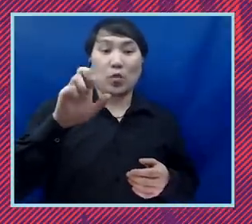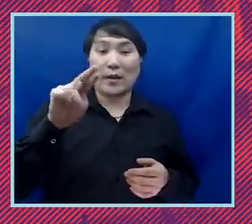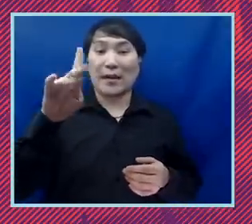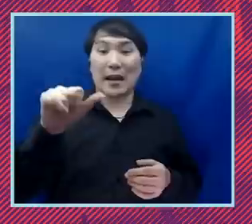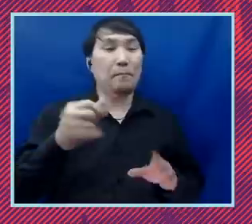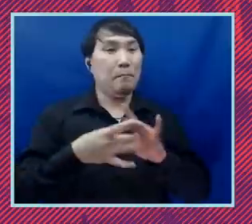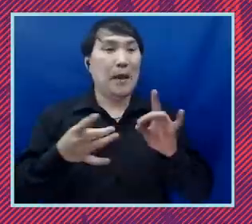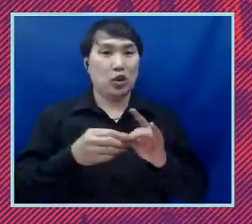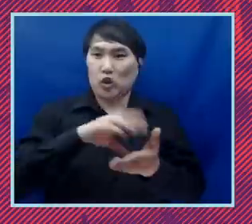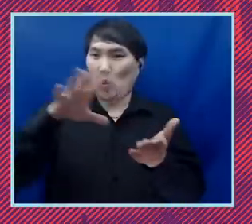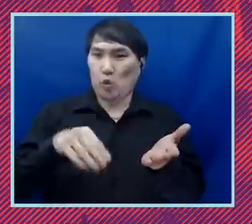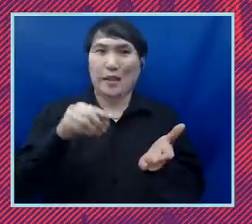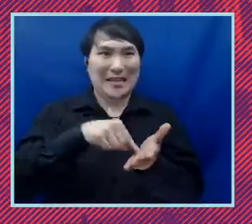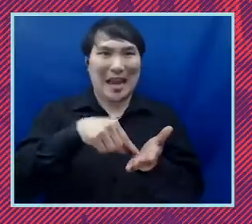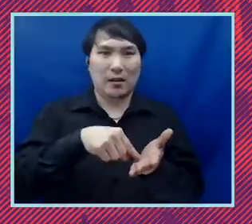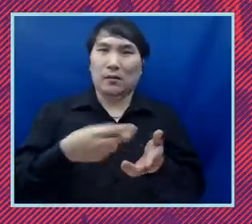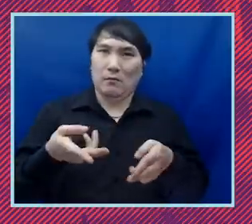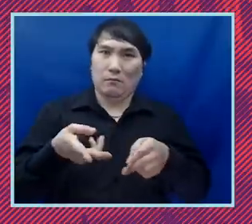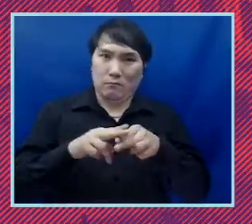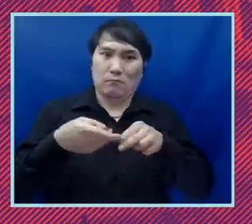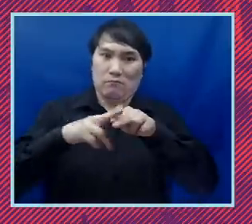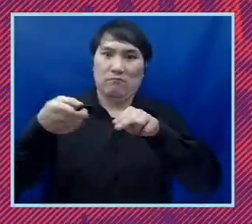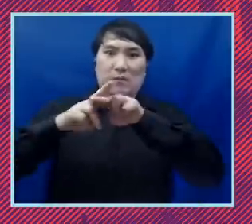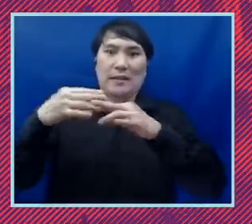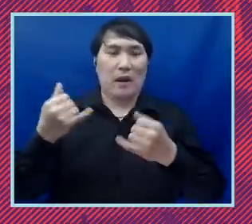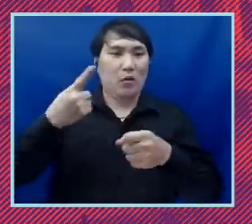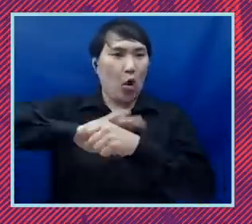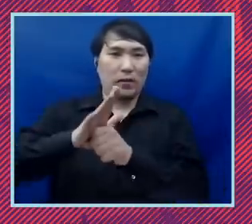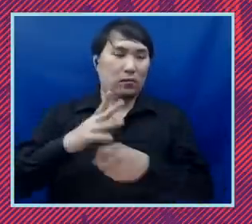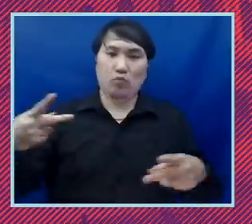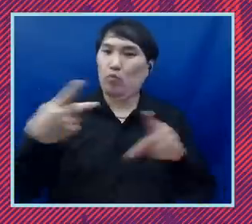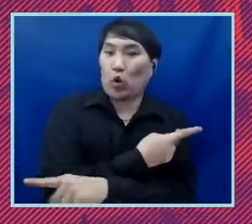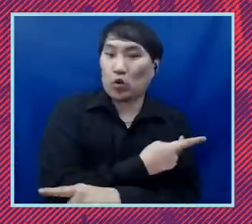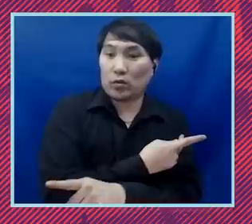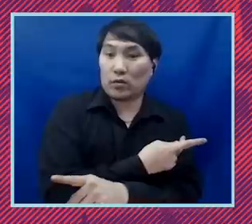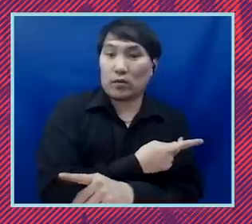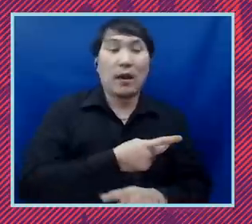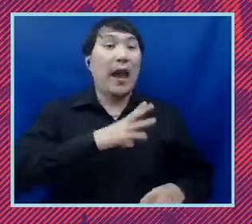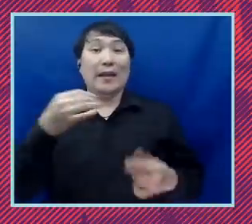through covet yeah uh there are various estimates but at the most conservative end we could remove